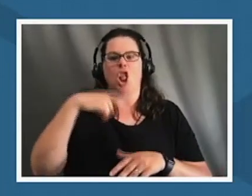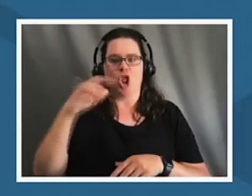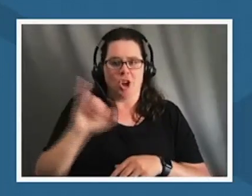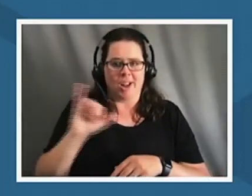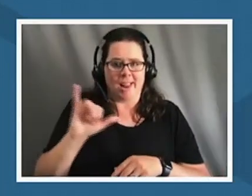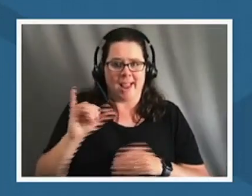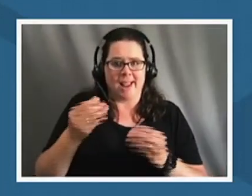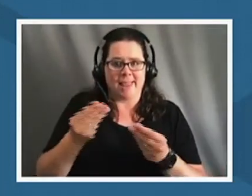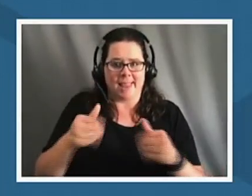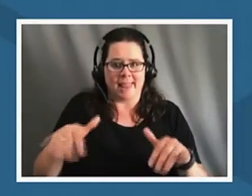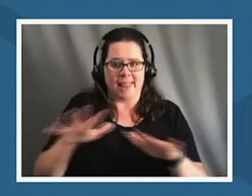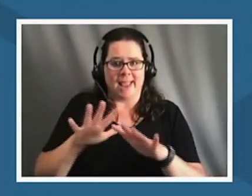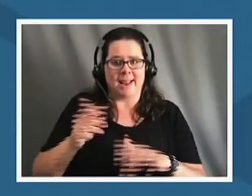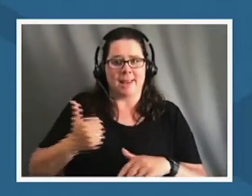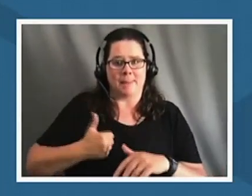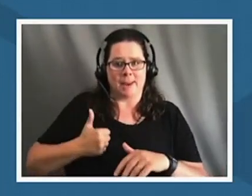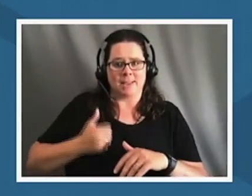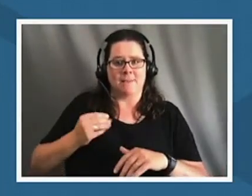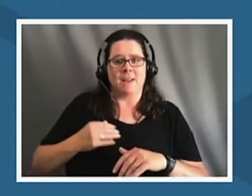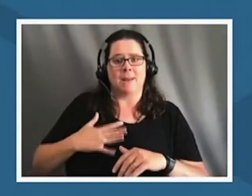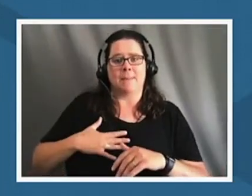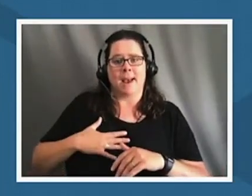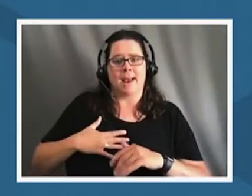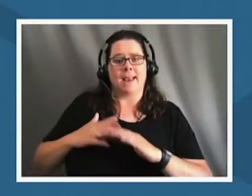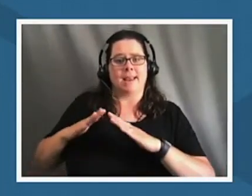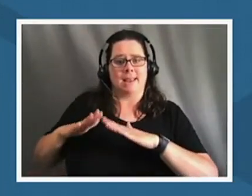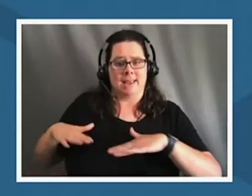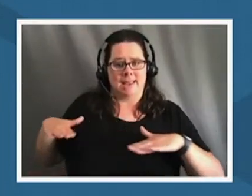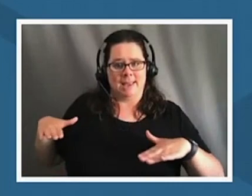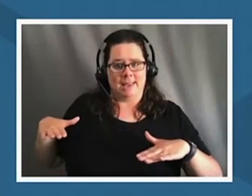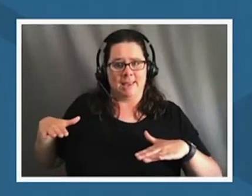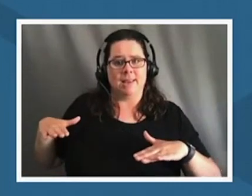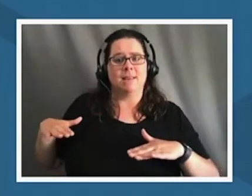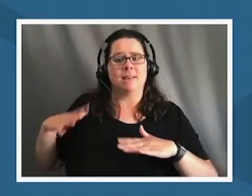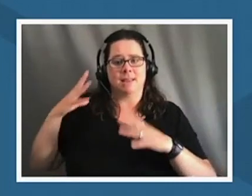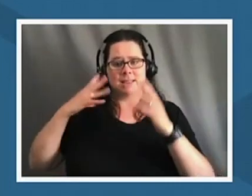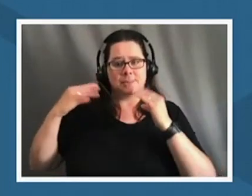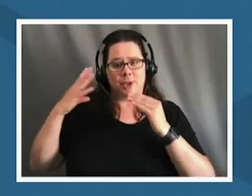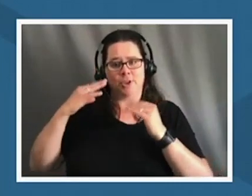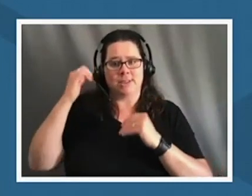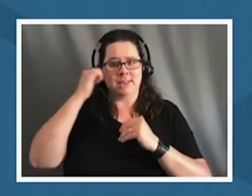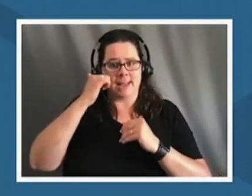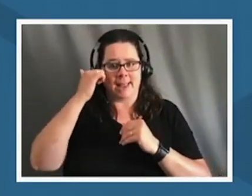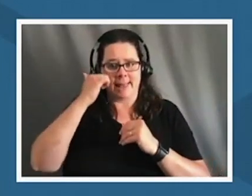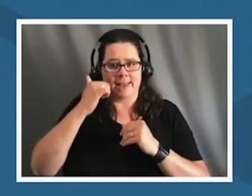myself and my keiki my children